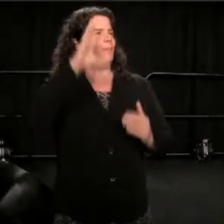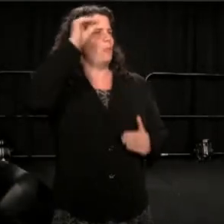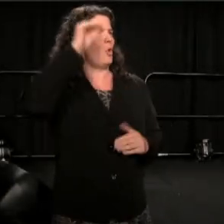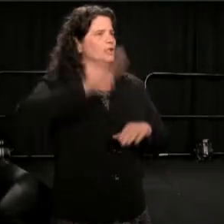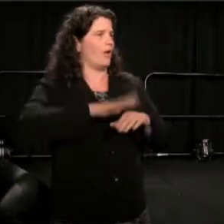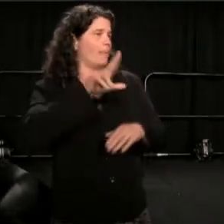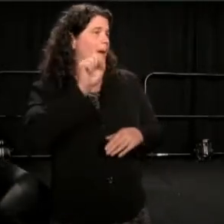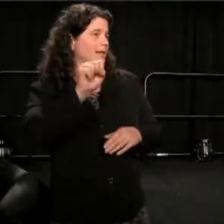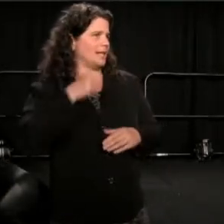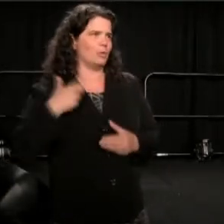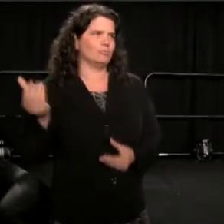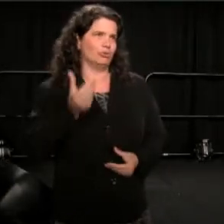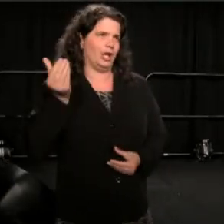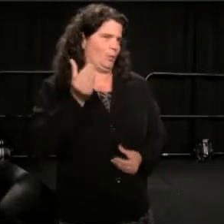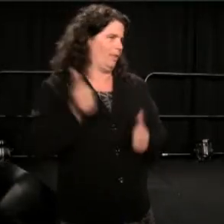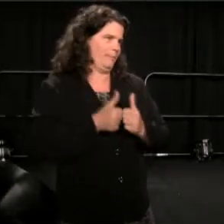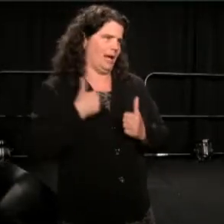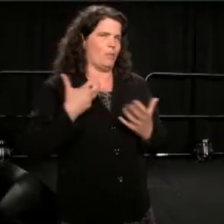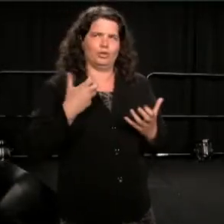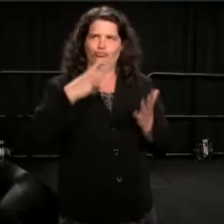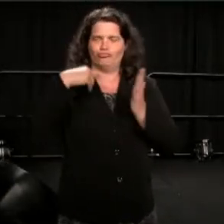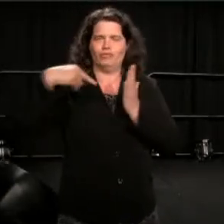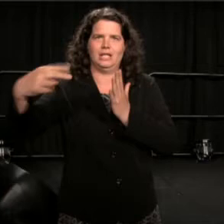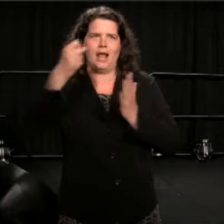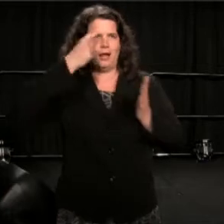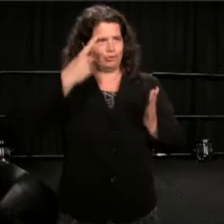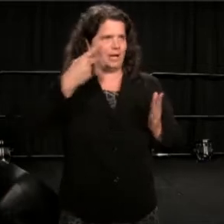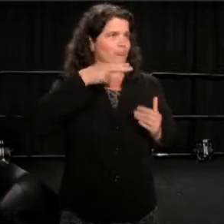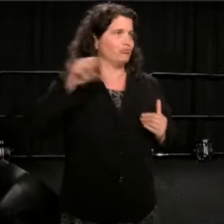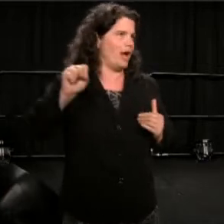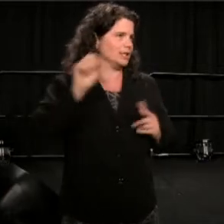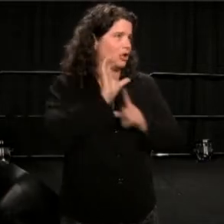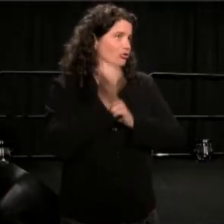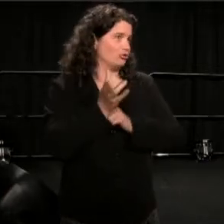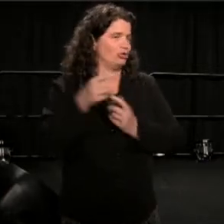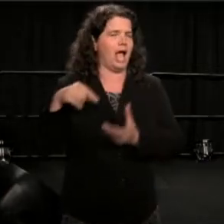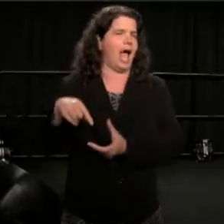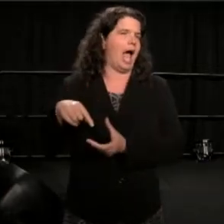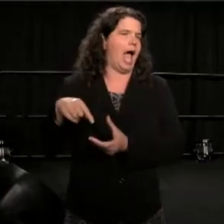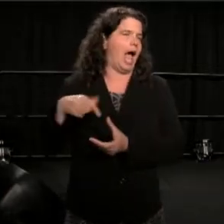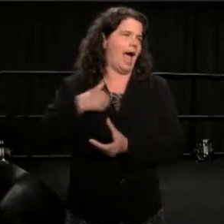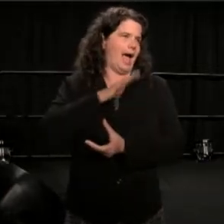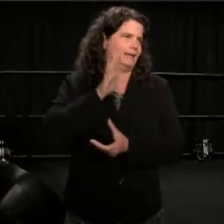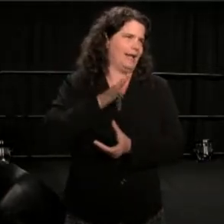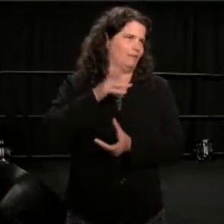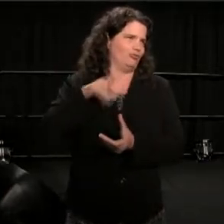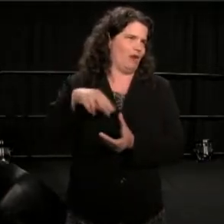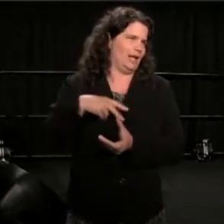to read so I could better understand the press culture; it remained chronically unread till the end of my journey.